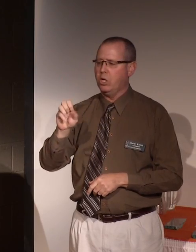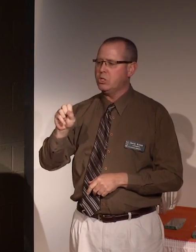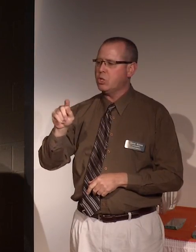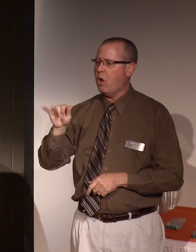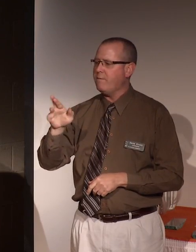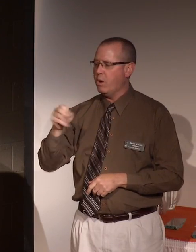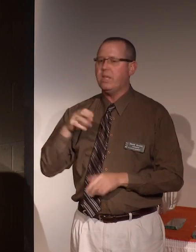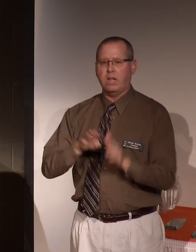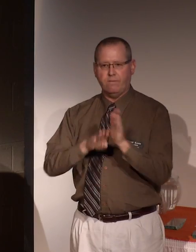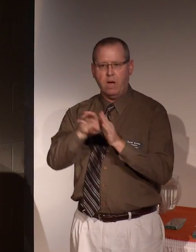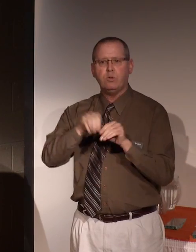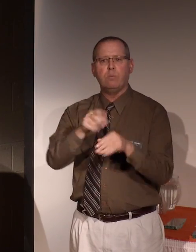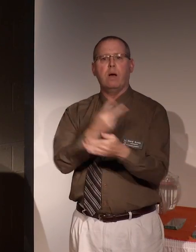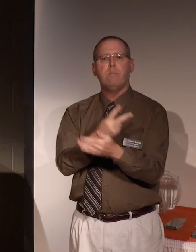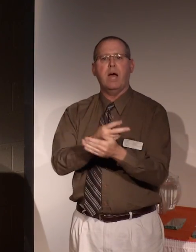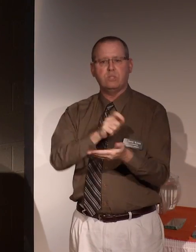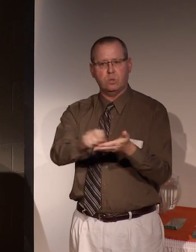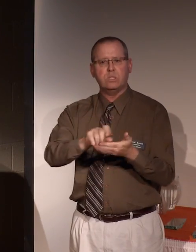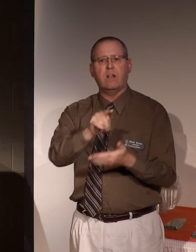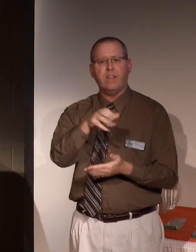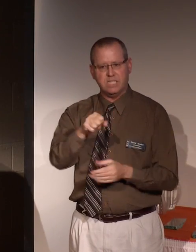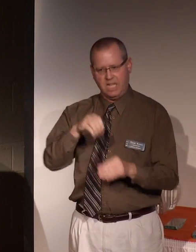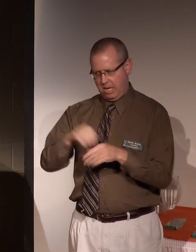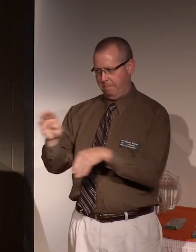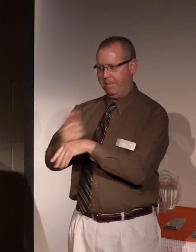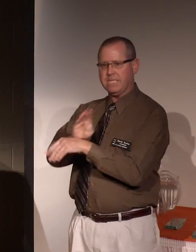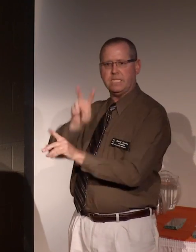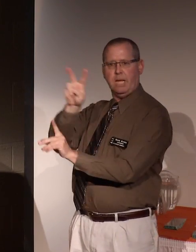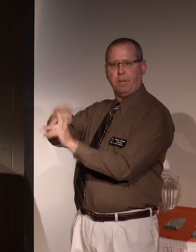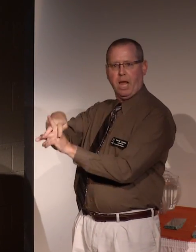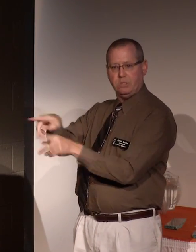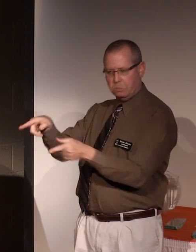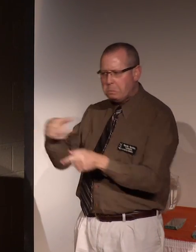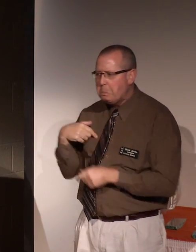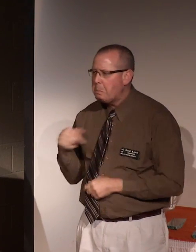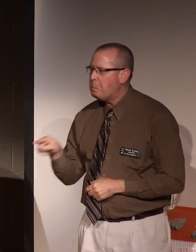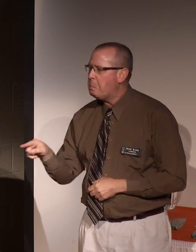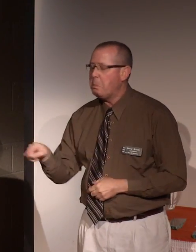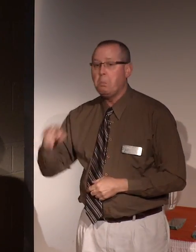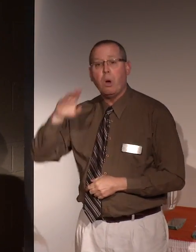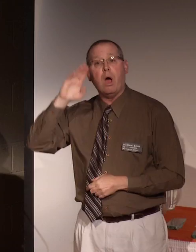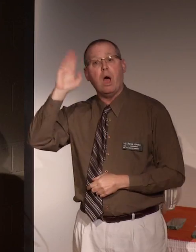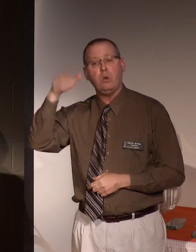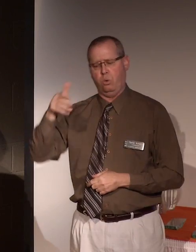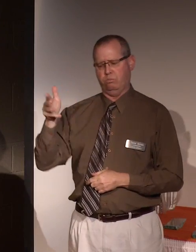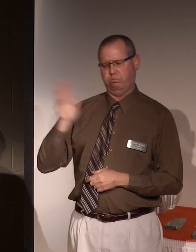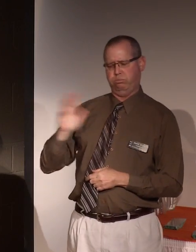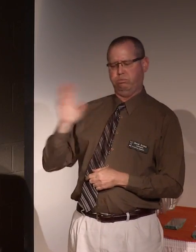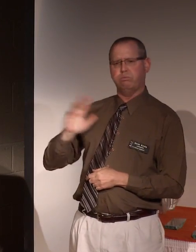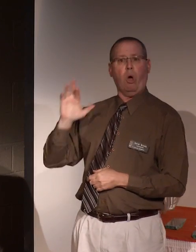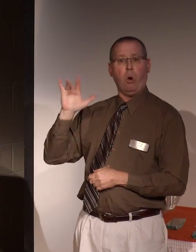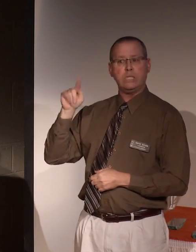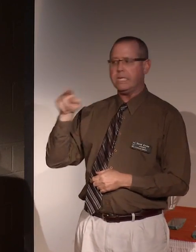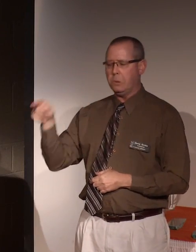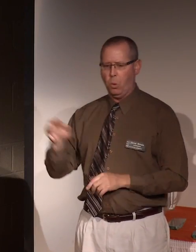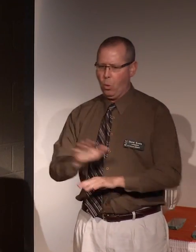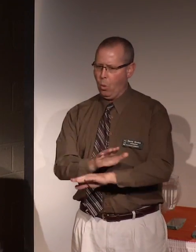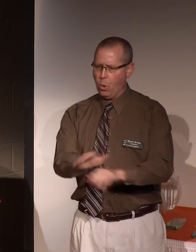developed in my master's thesis in a commercial setting. Well, I knew that at that time that was generally not allowed,